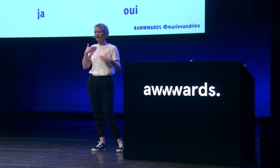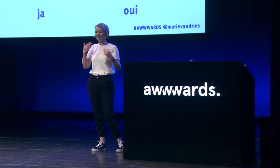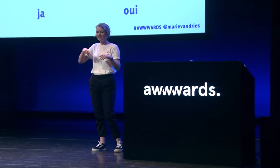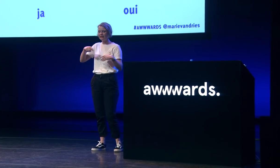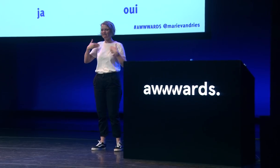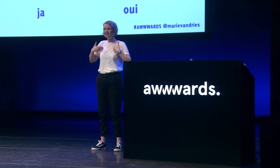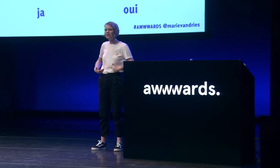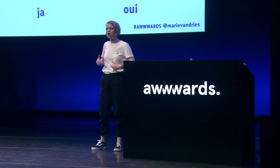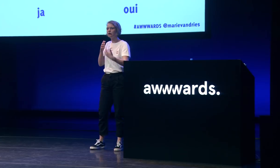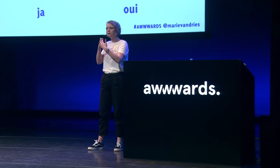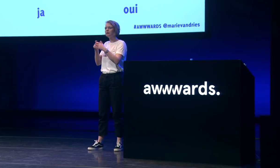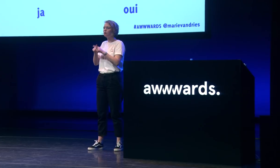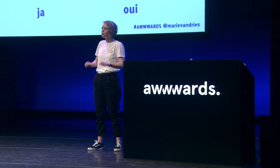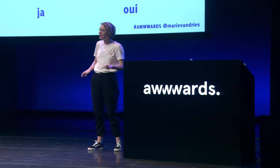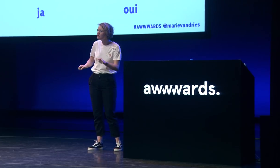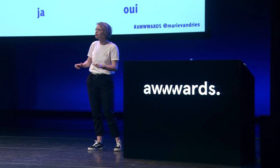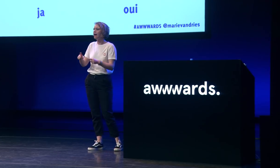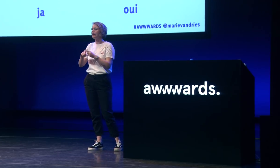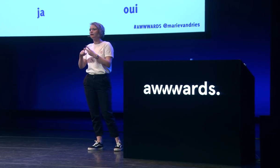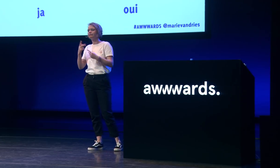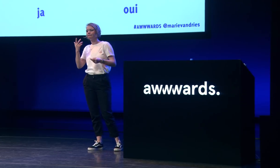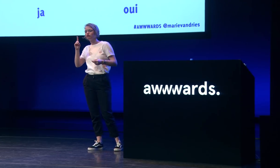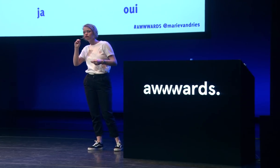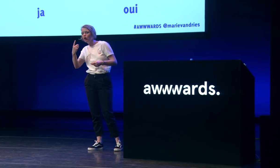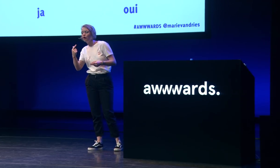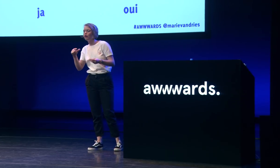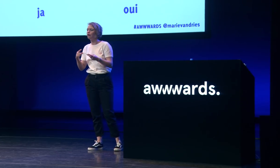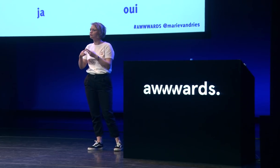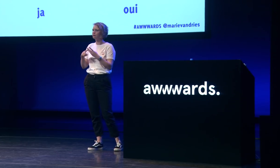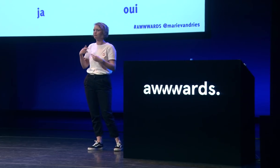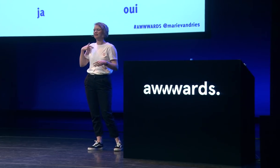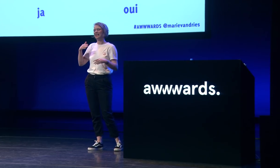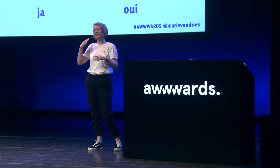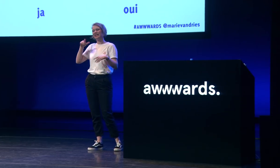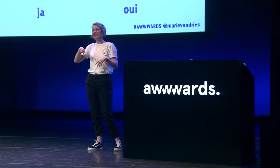and the disabled community we don't have physical problems we don't need physical